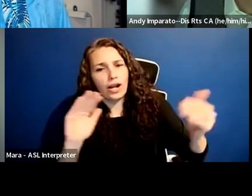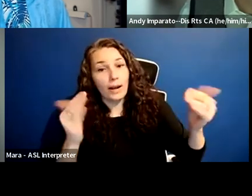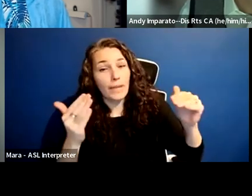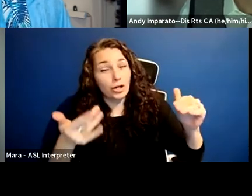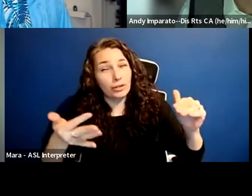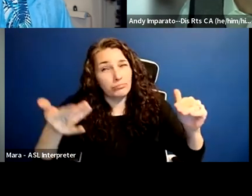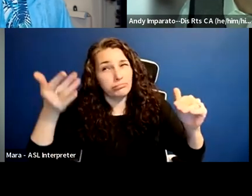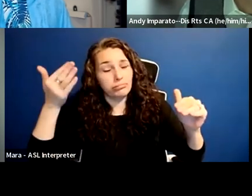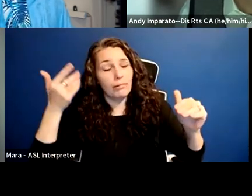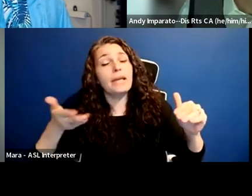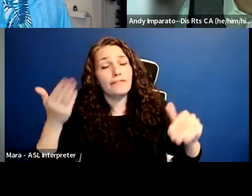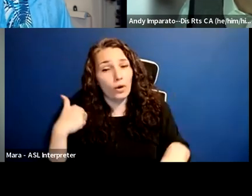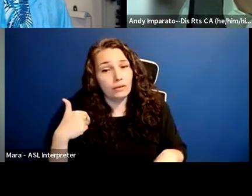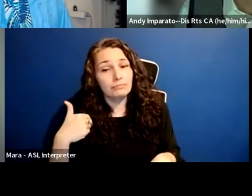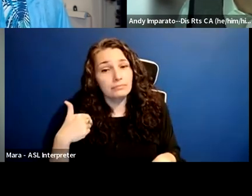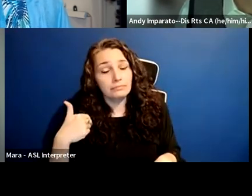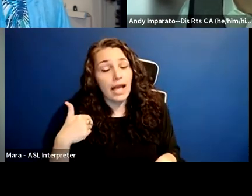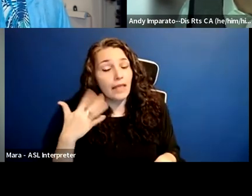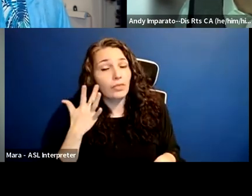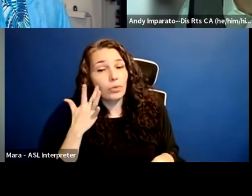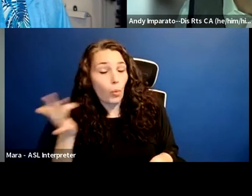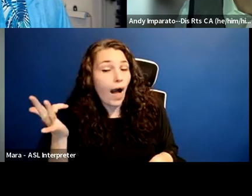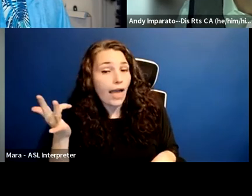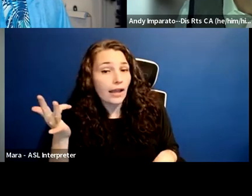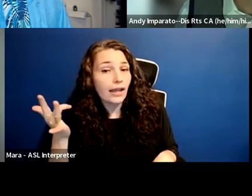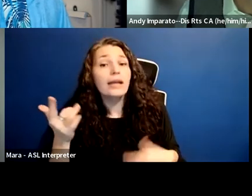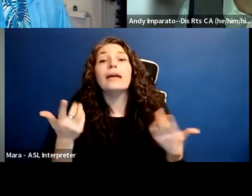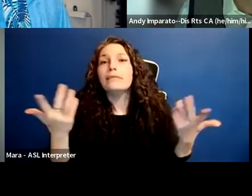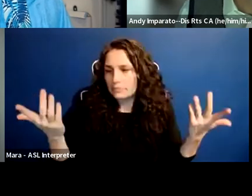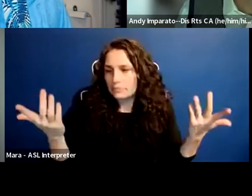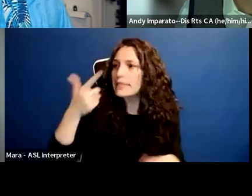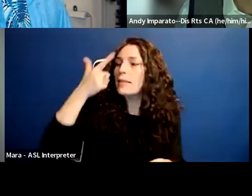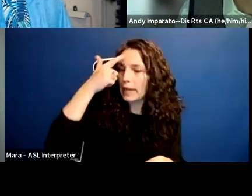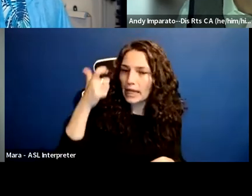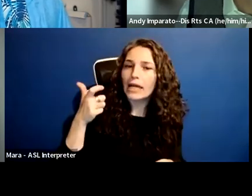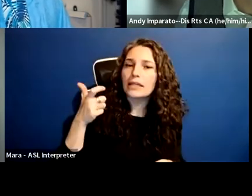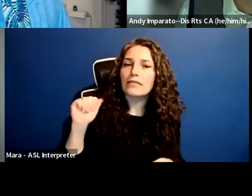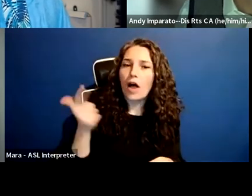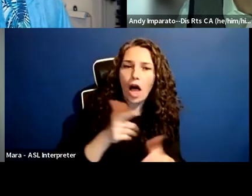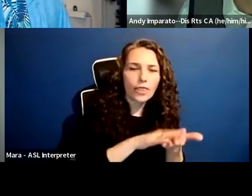and it really is because of the learning and the ability to